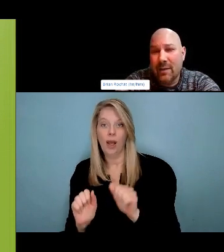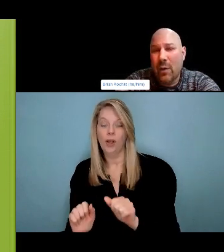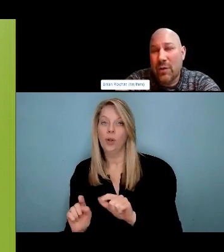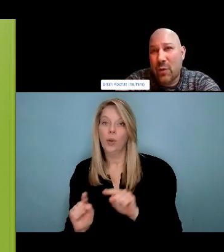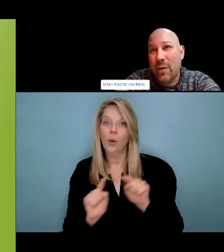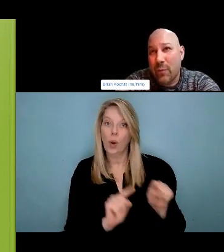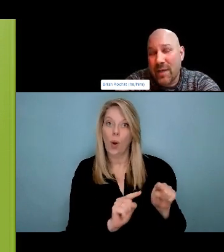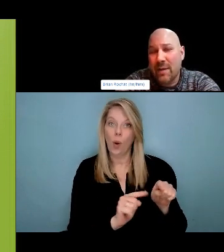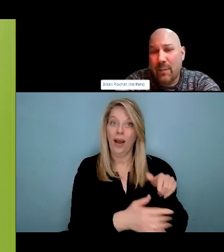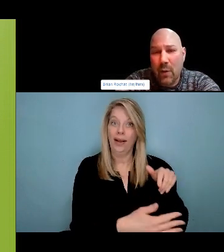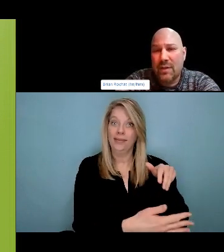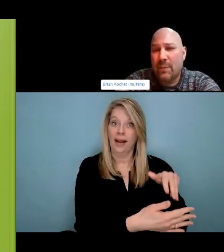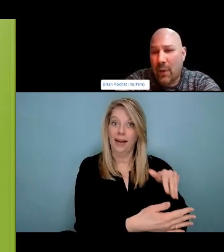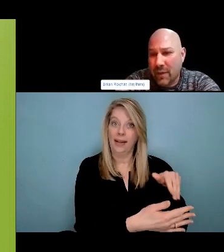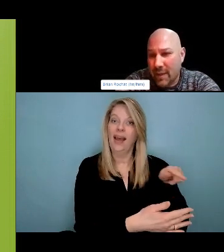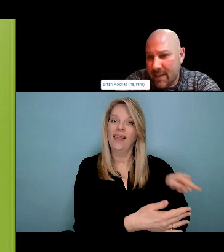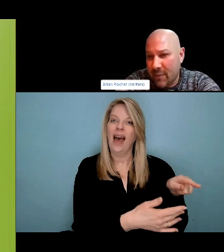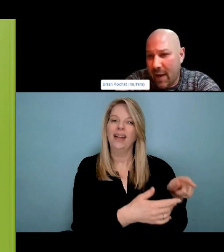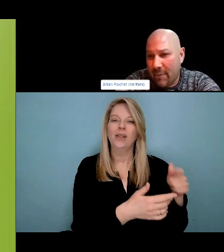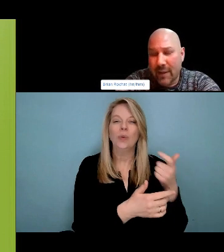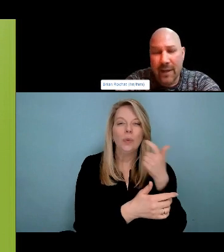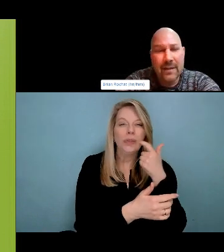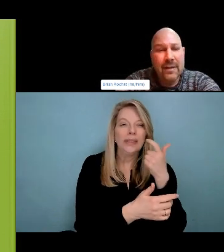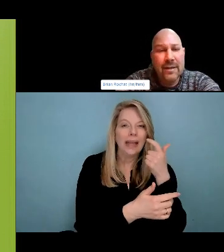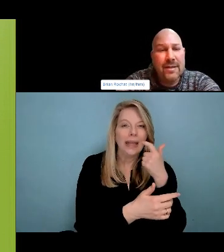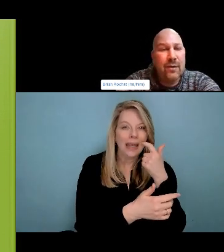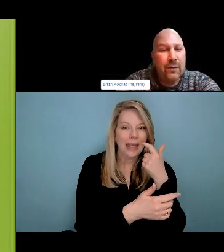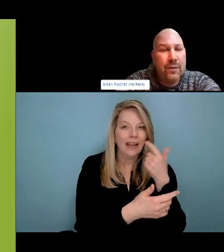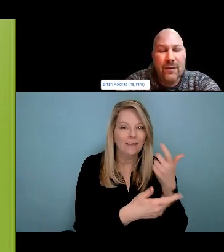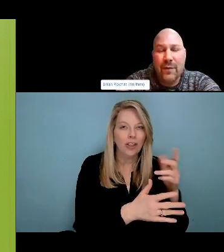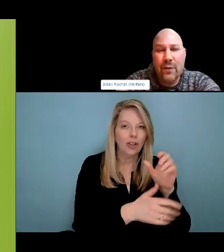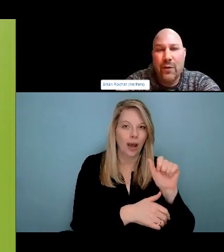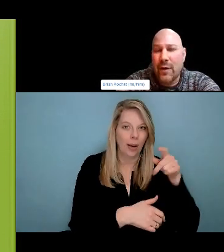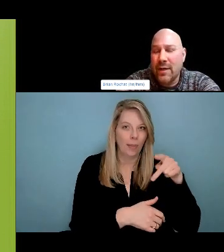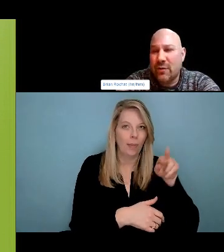And then I also acknowledge Leslie, spill it, at a time when I needed to be mothered,